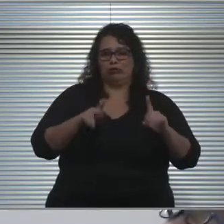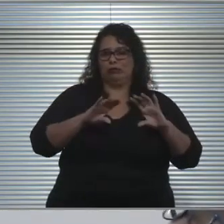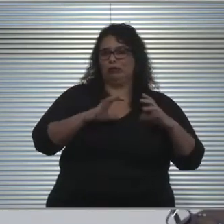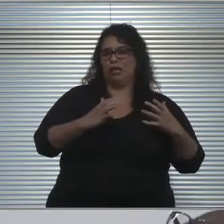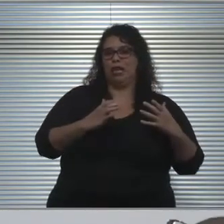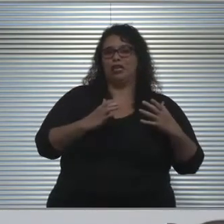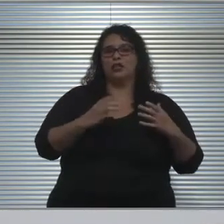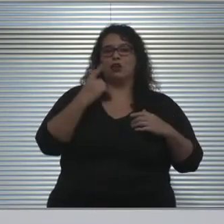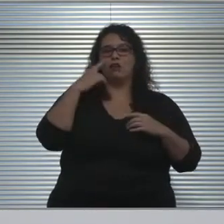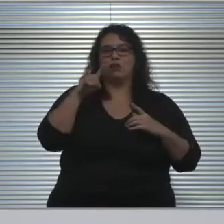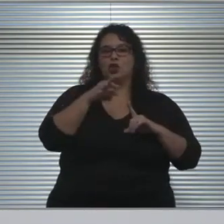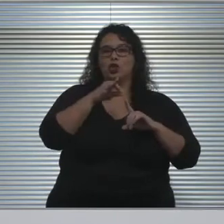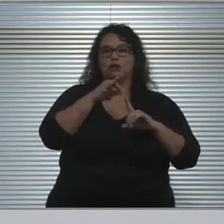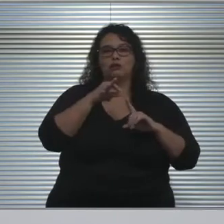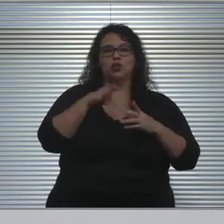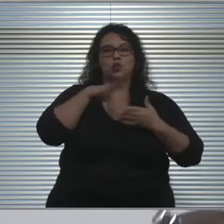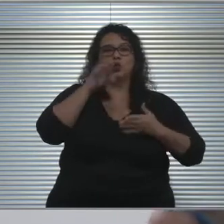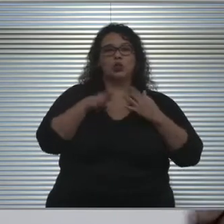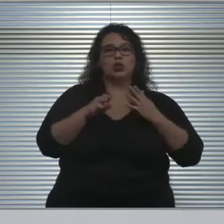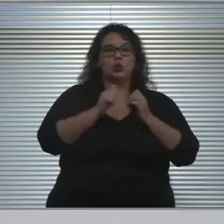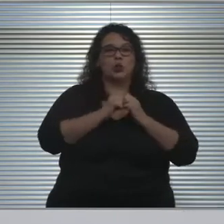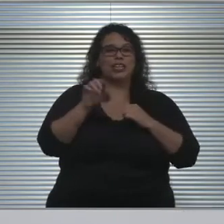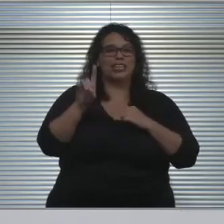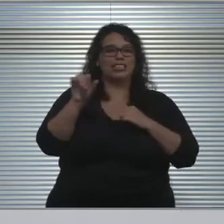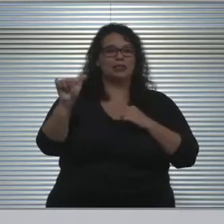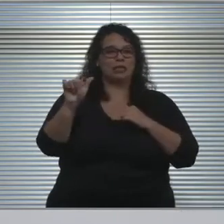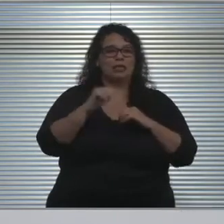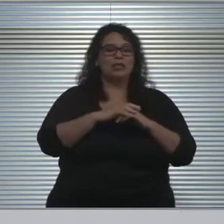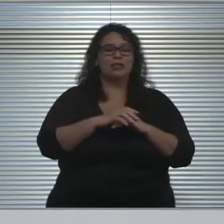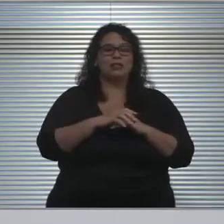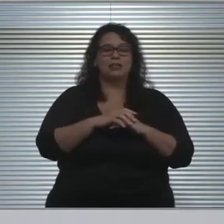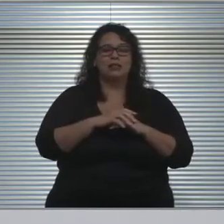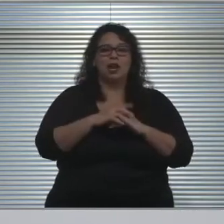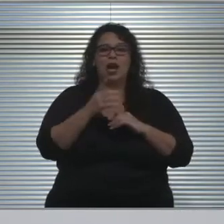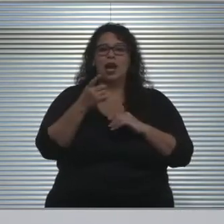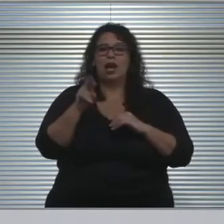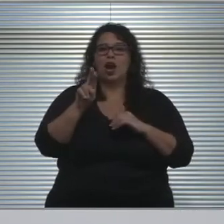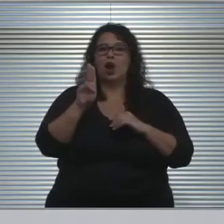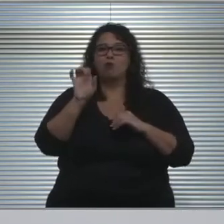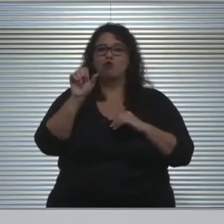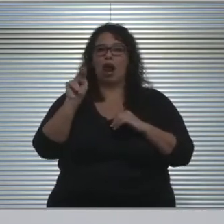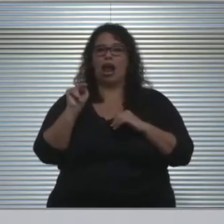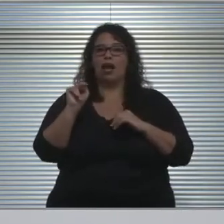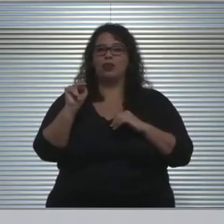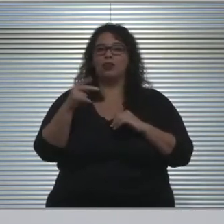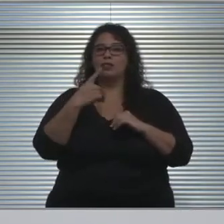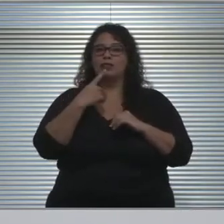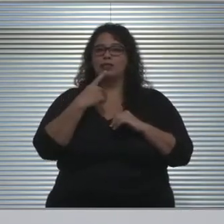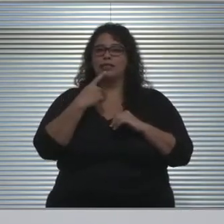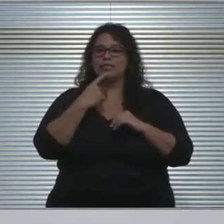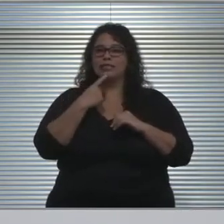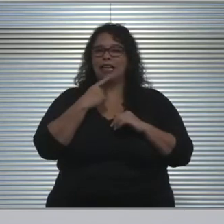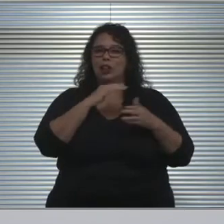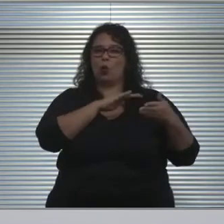And as, thank you, Dr. Brown mentioned, the waiver and the in-person phase in for special education,